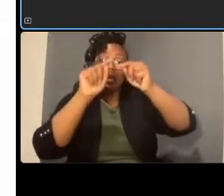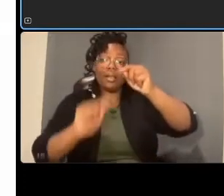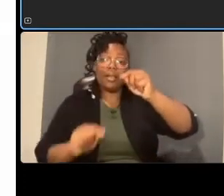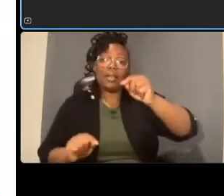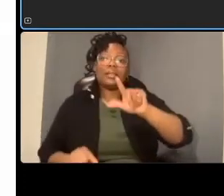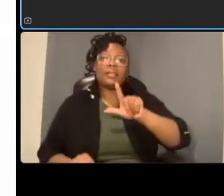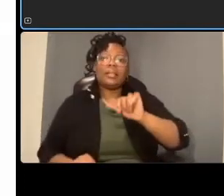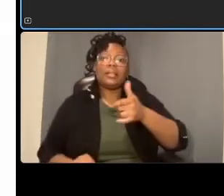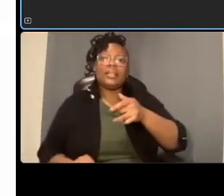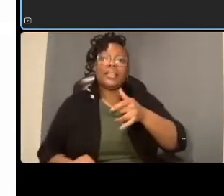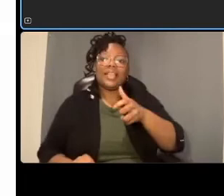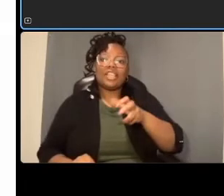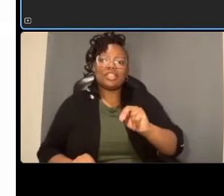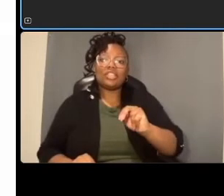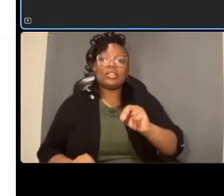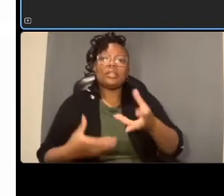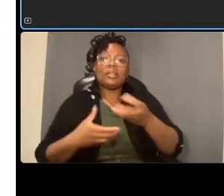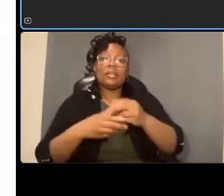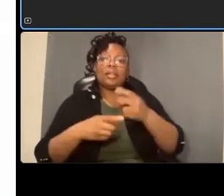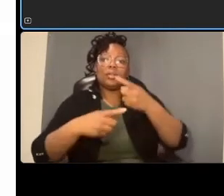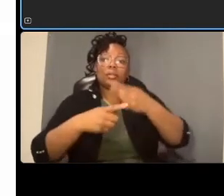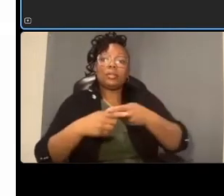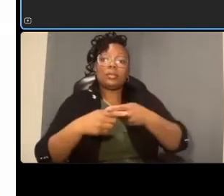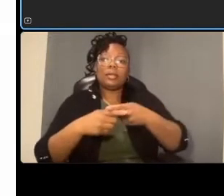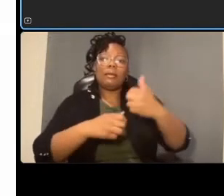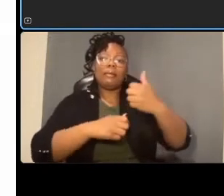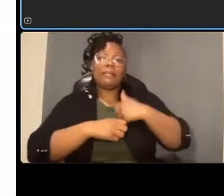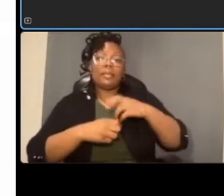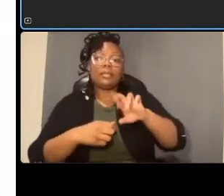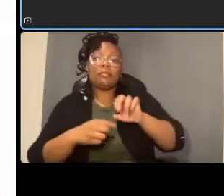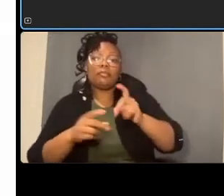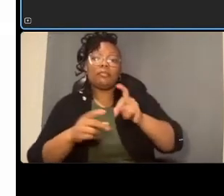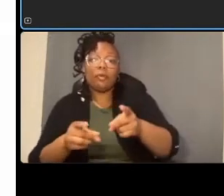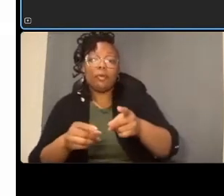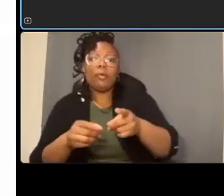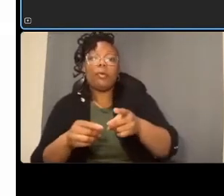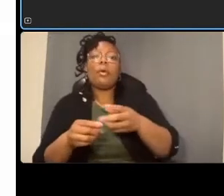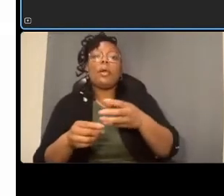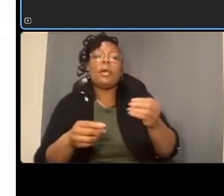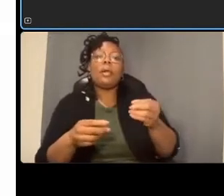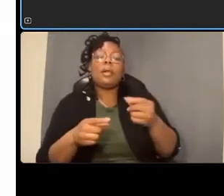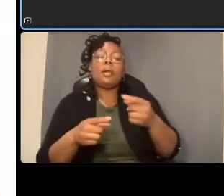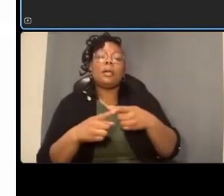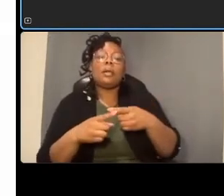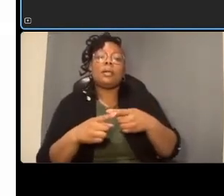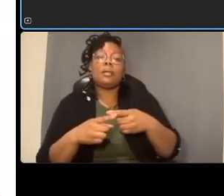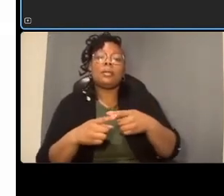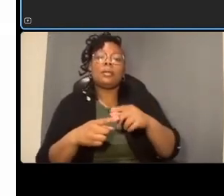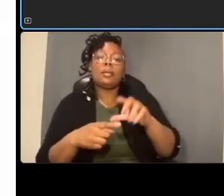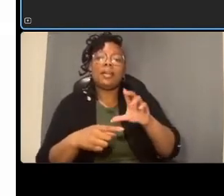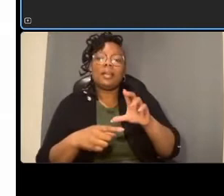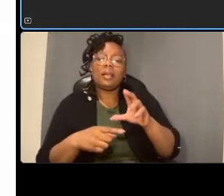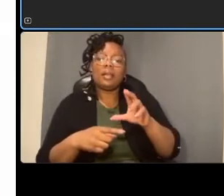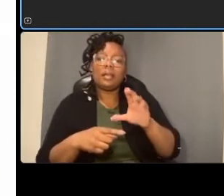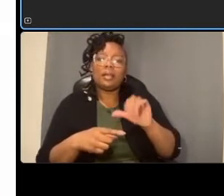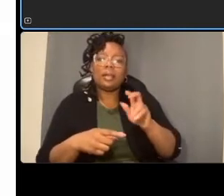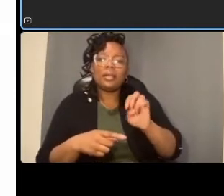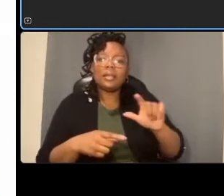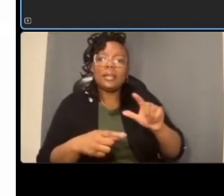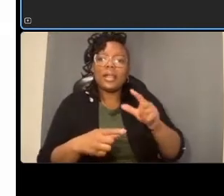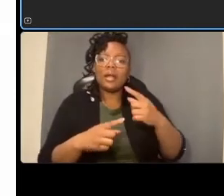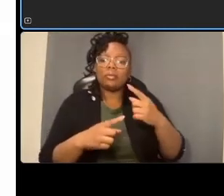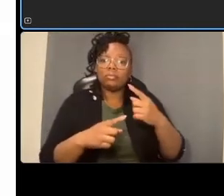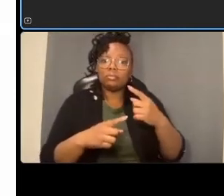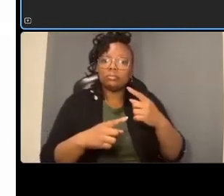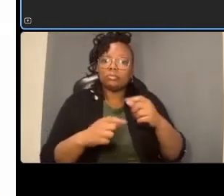and kanawha street which is the stop sign so dedicated left turns are needed at military